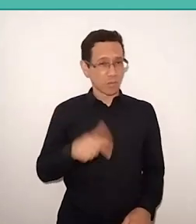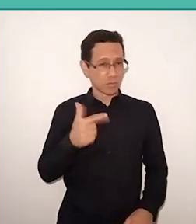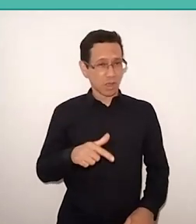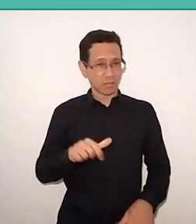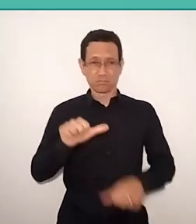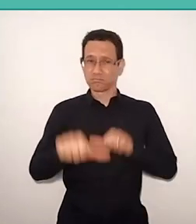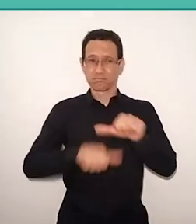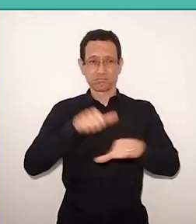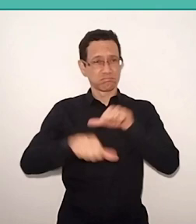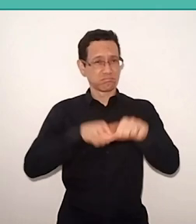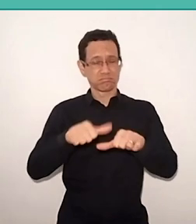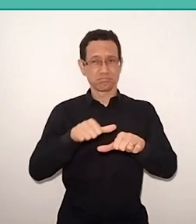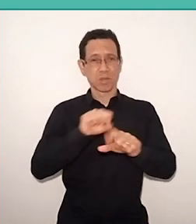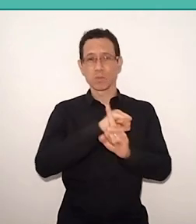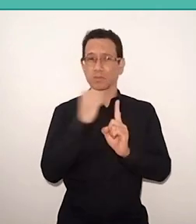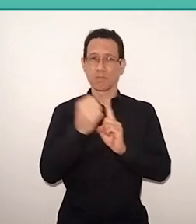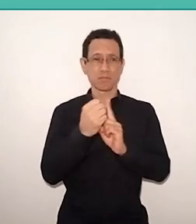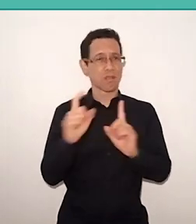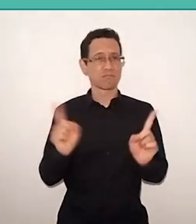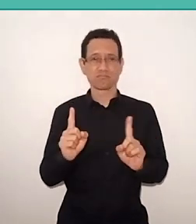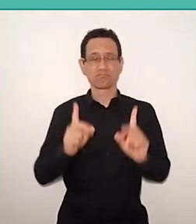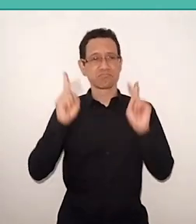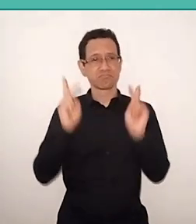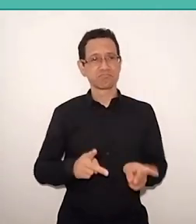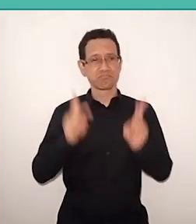And he ends up saying the following: "If our option is progressive,